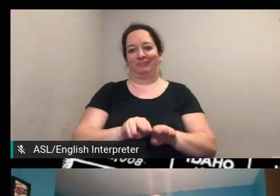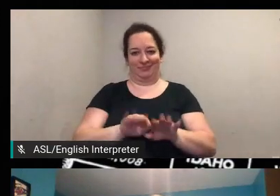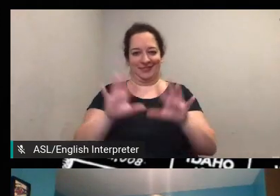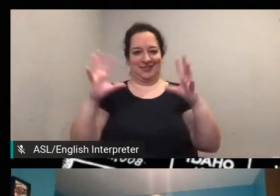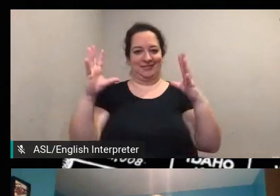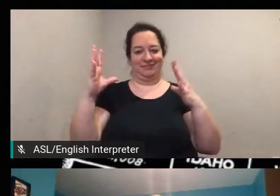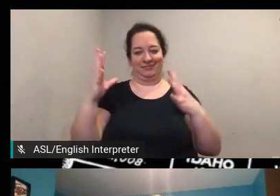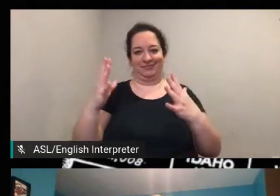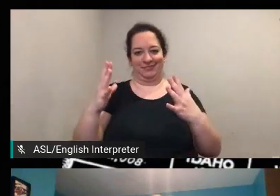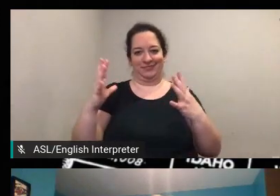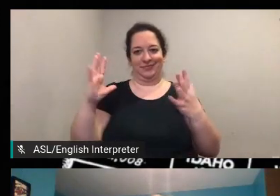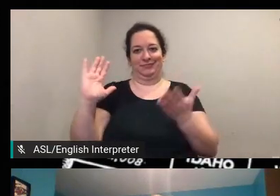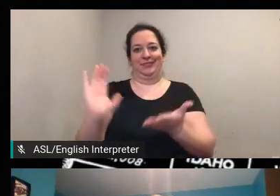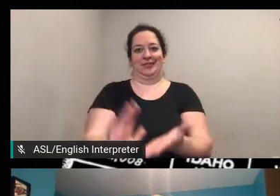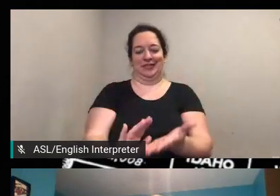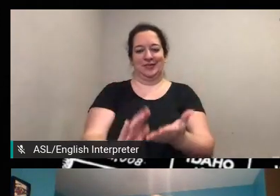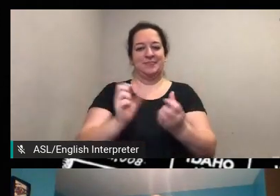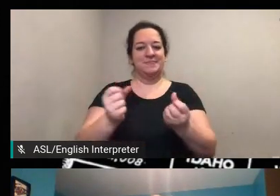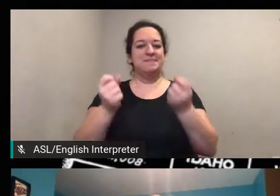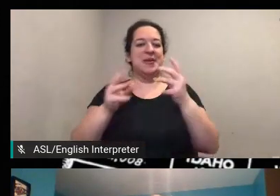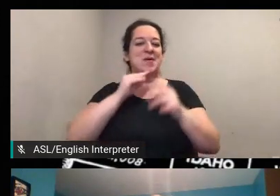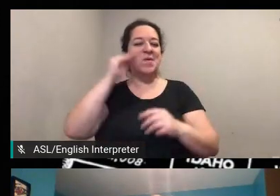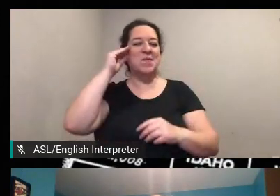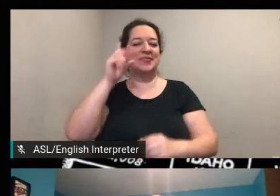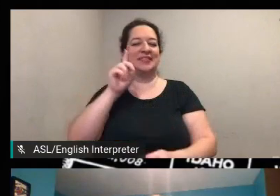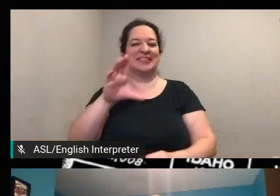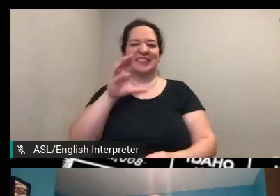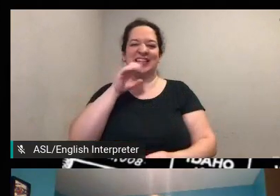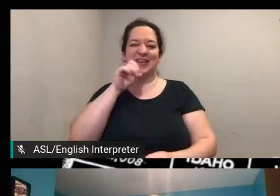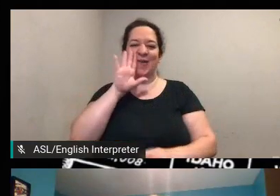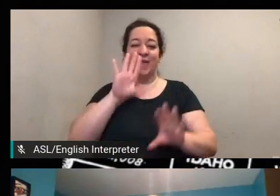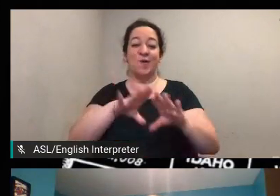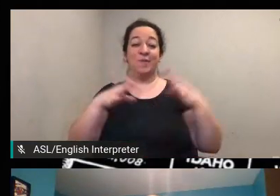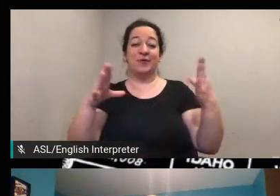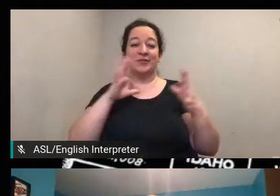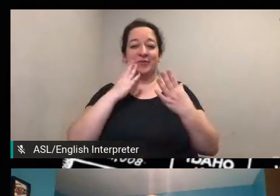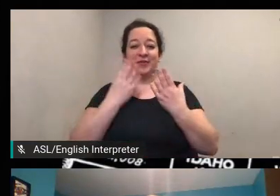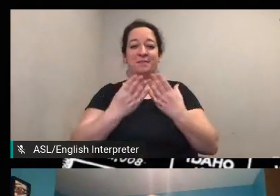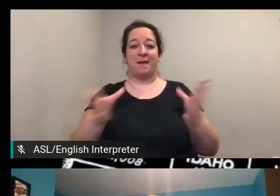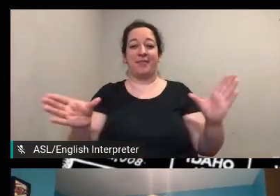um homes in dc that they're not really open to the public but you could kind of